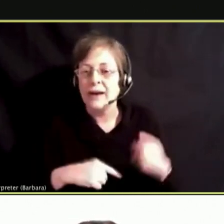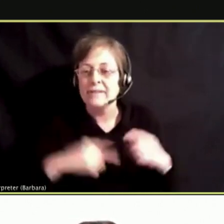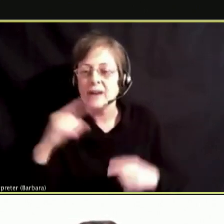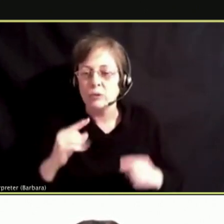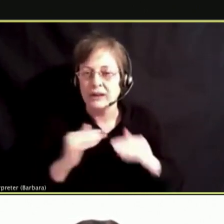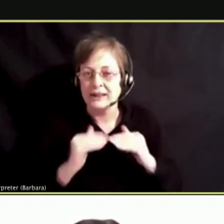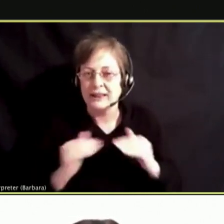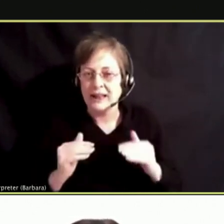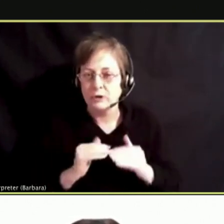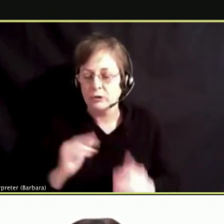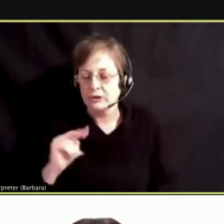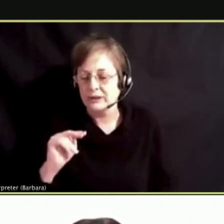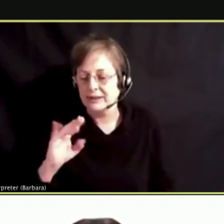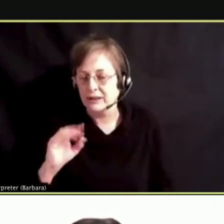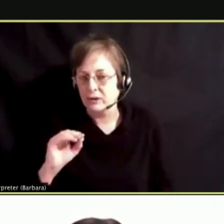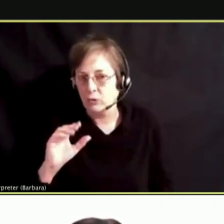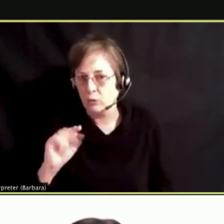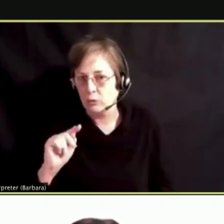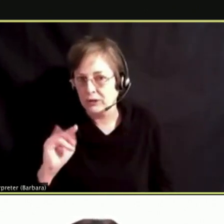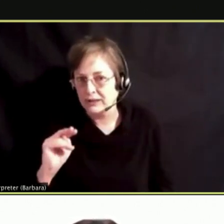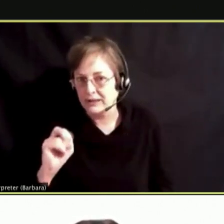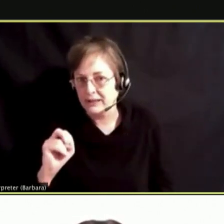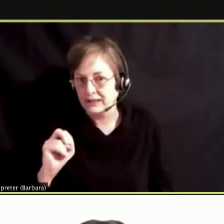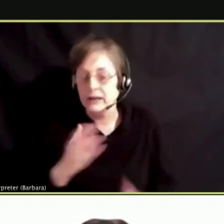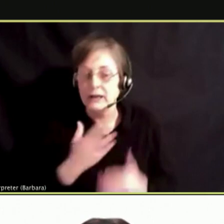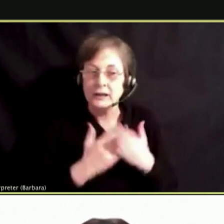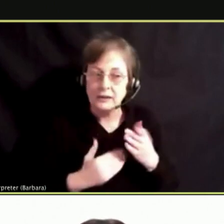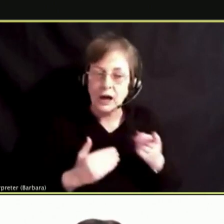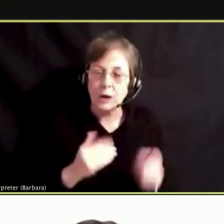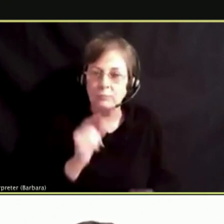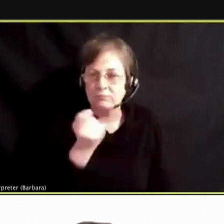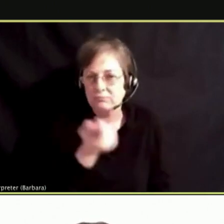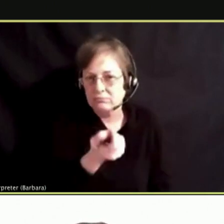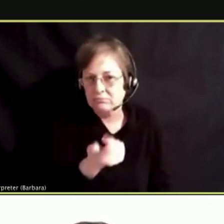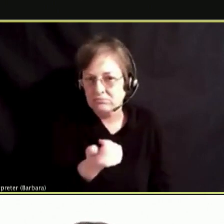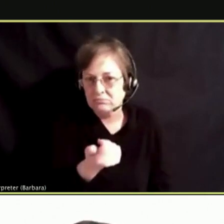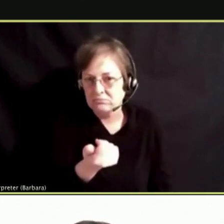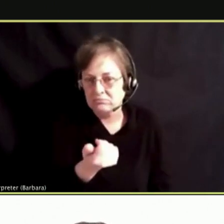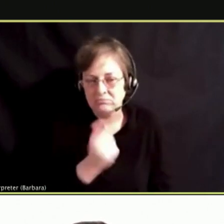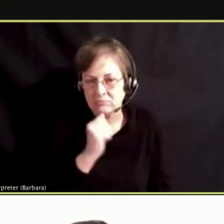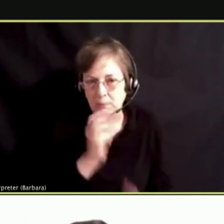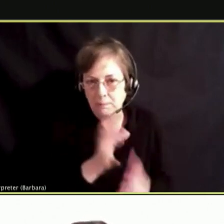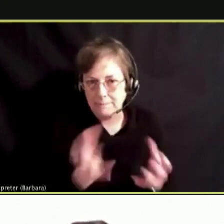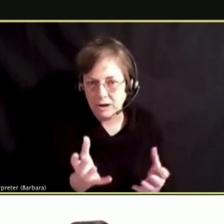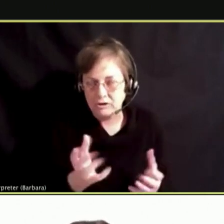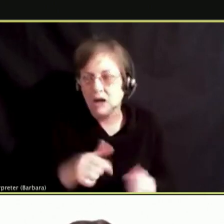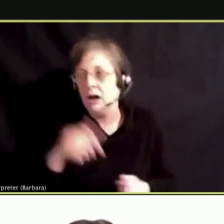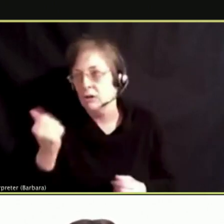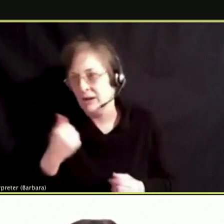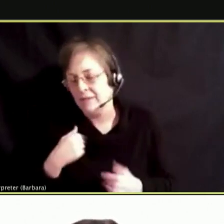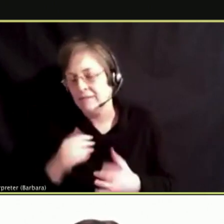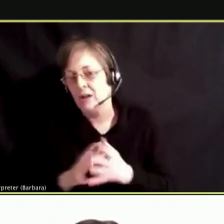THERE ARE SOME THAT A VERY SMALL AMOUNT AND OTHERS THAT HAVE A WHOLE LOT OF NICOTINE.